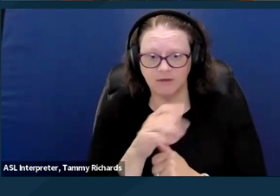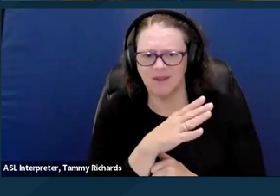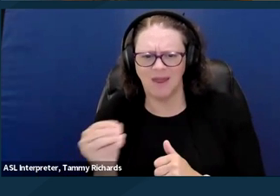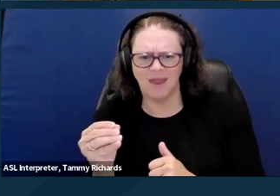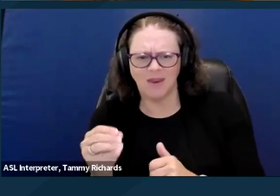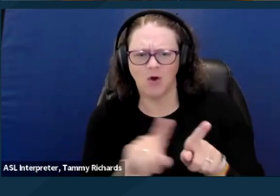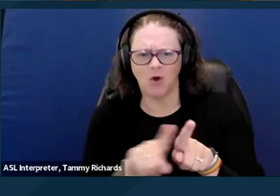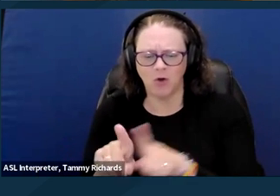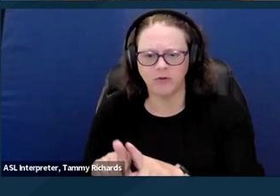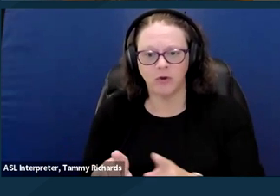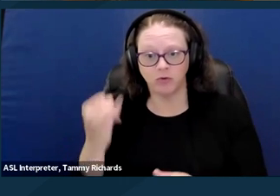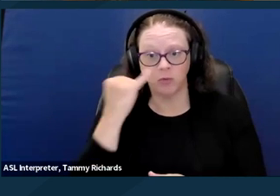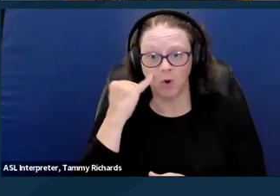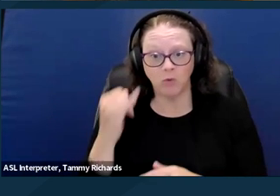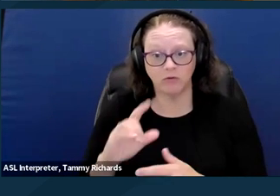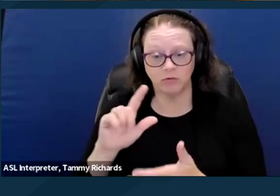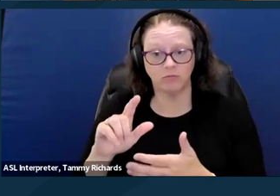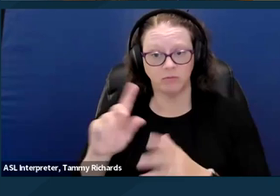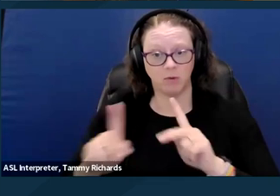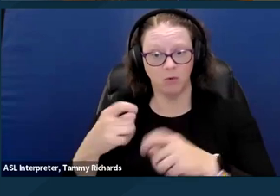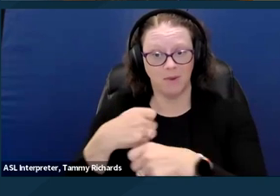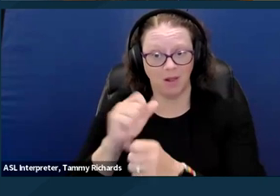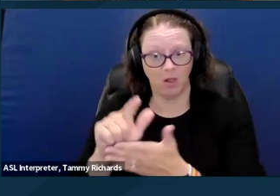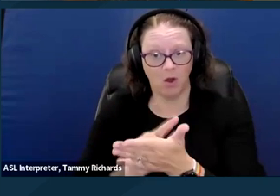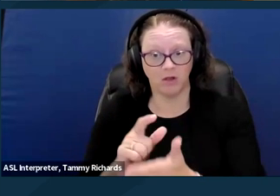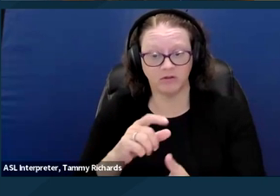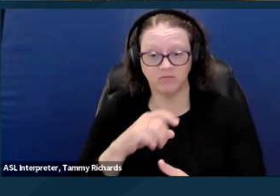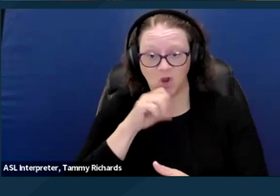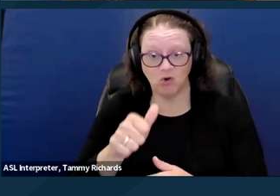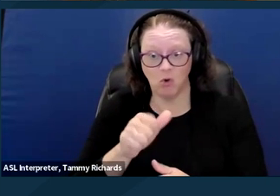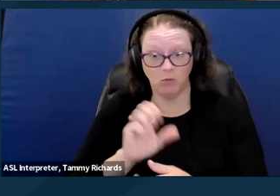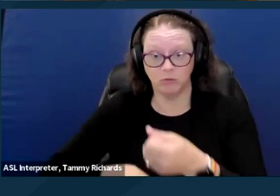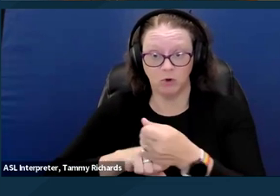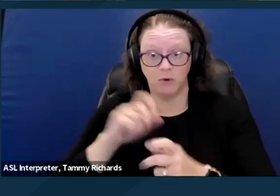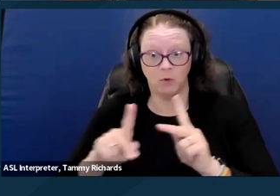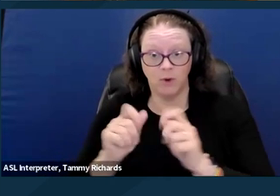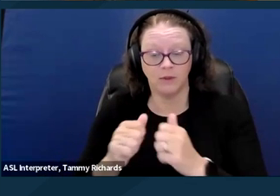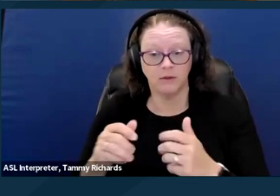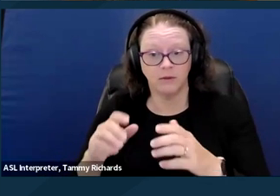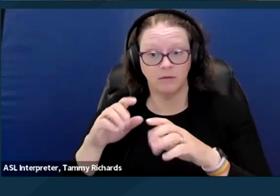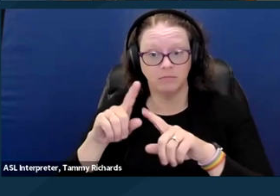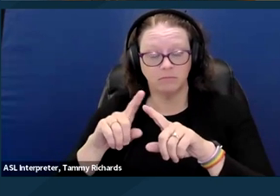and by extension, decriminalize people with disabilities in need of a home. Last slide please.